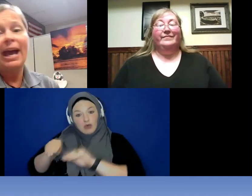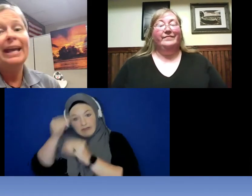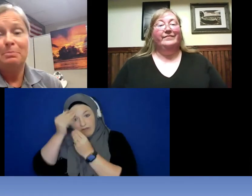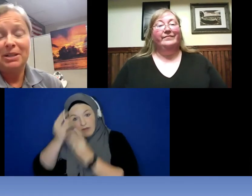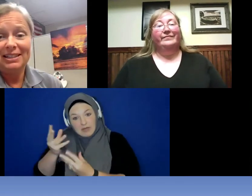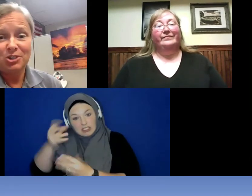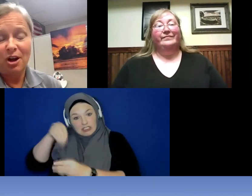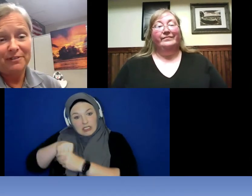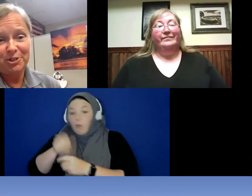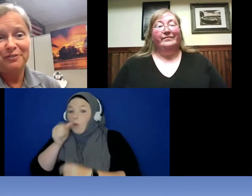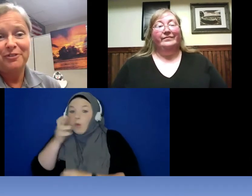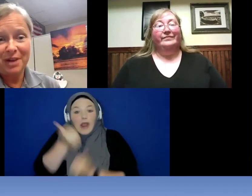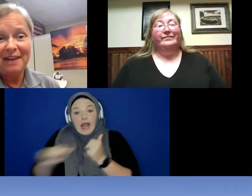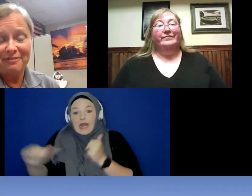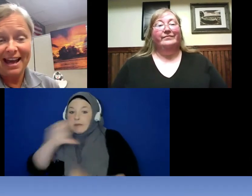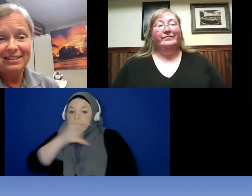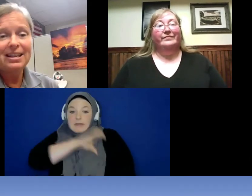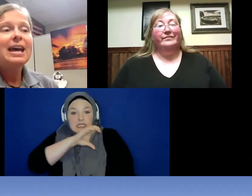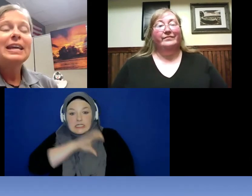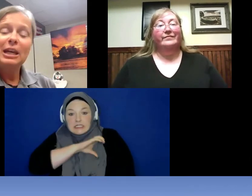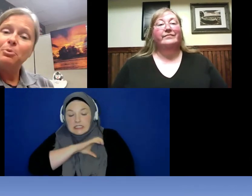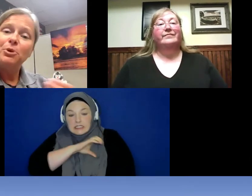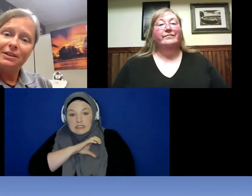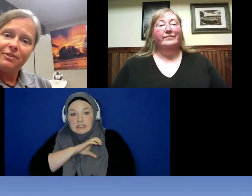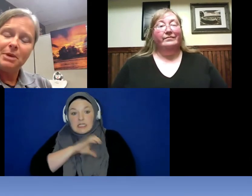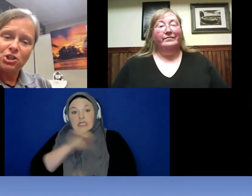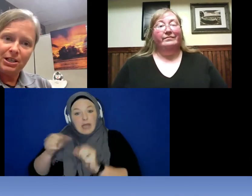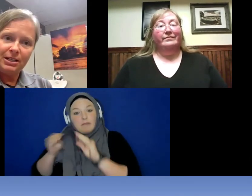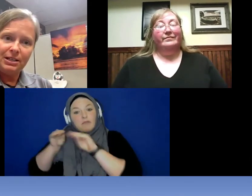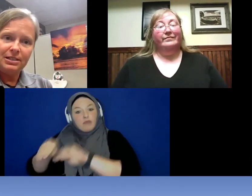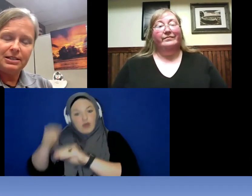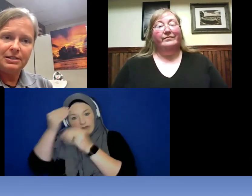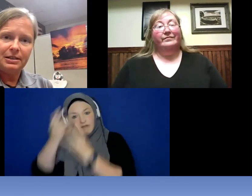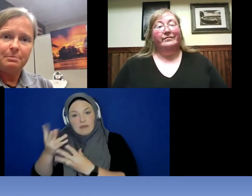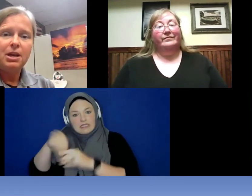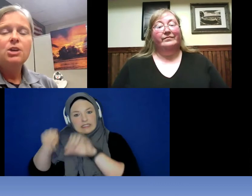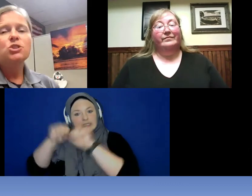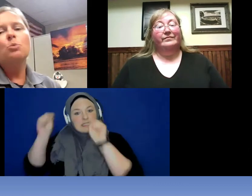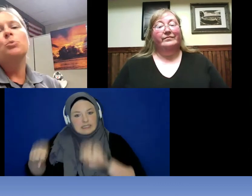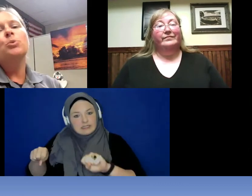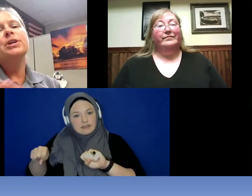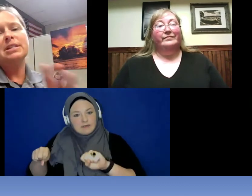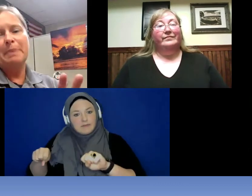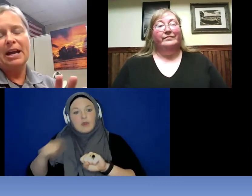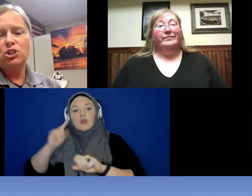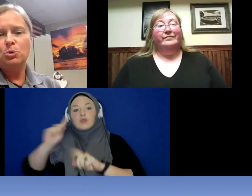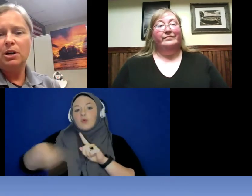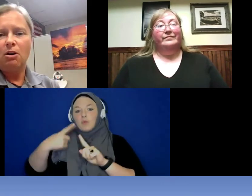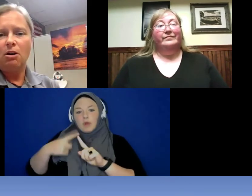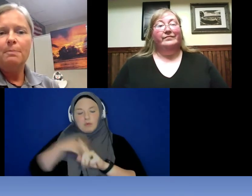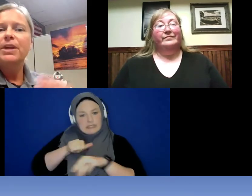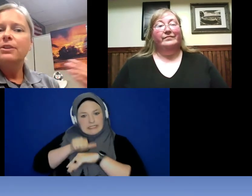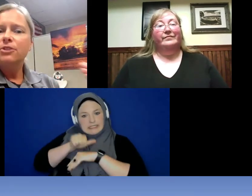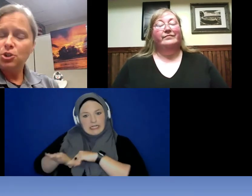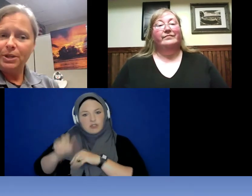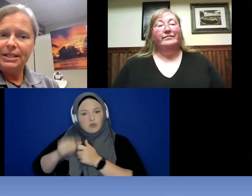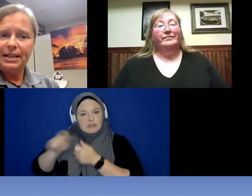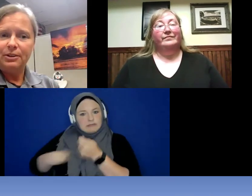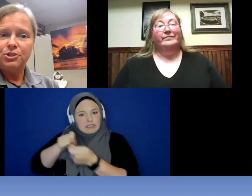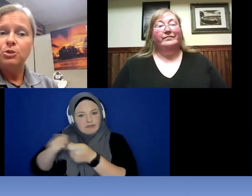any police officer for that fact can put information into the system so when we are dispatched to a call, the screen tells you